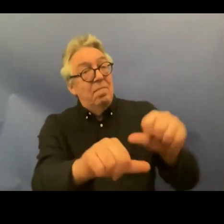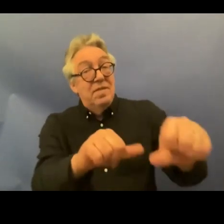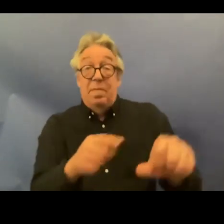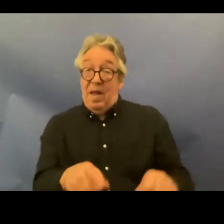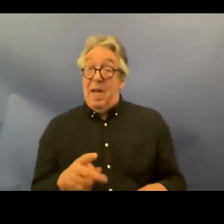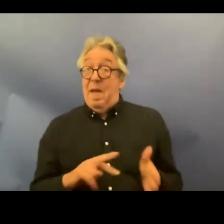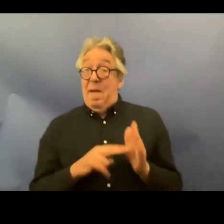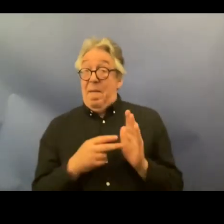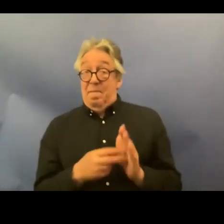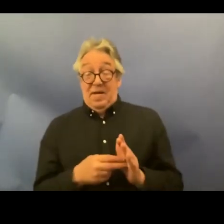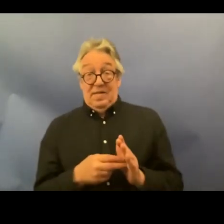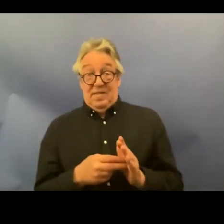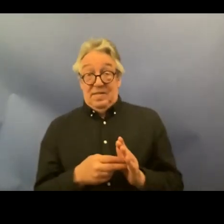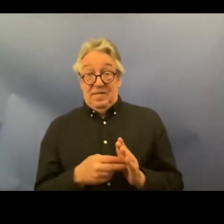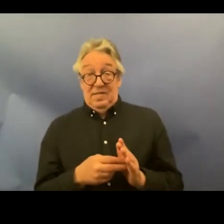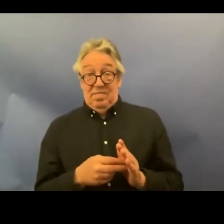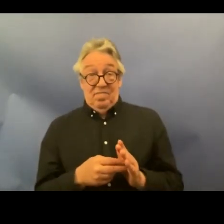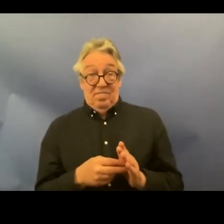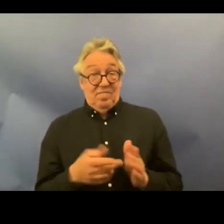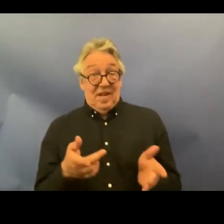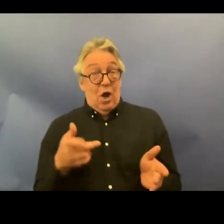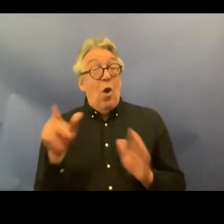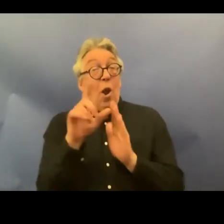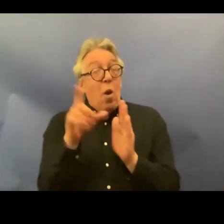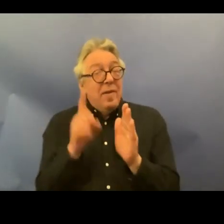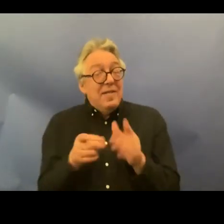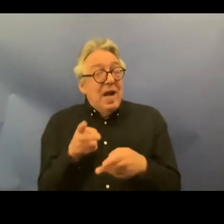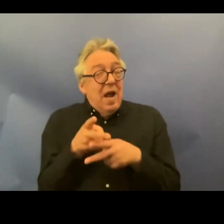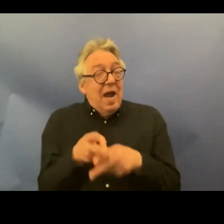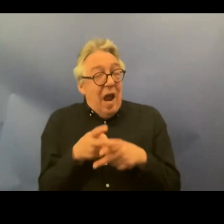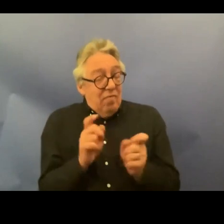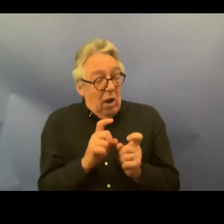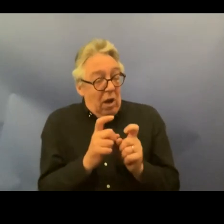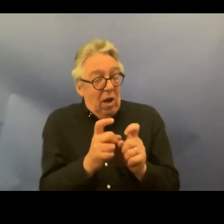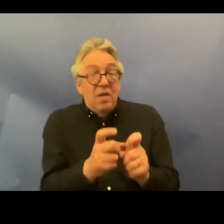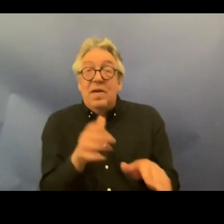you can't just Tinker a bit with your uh existing social rights legislation uh